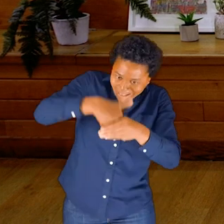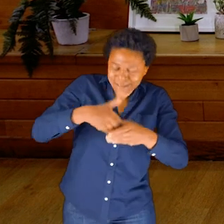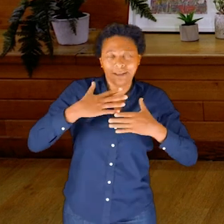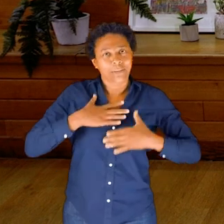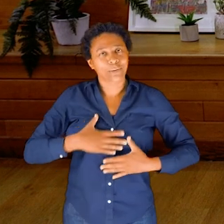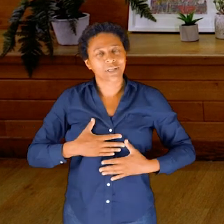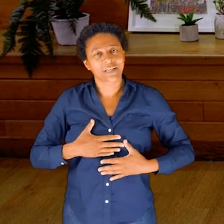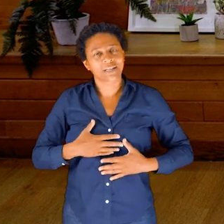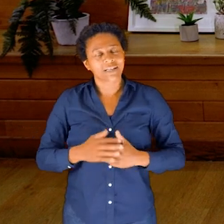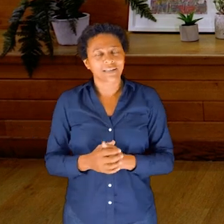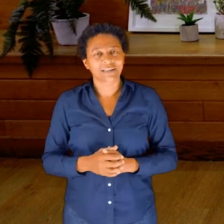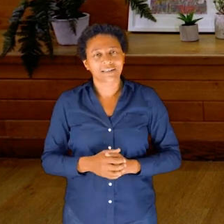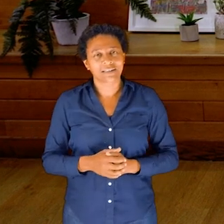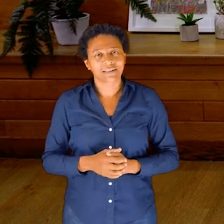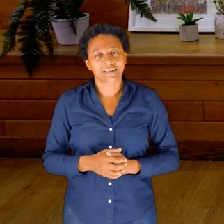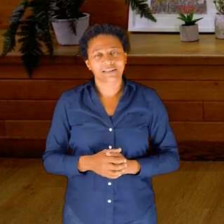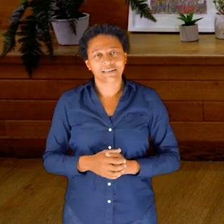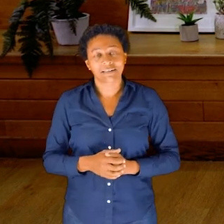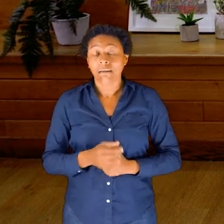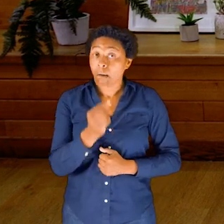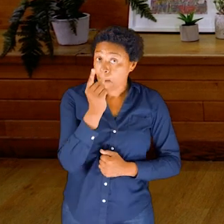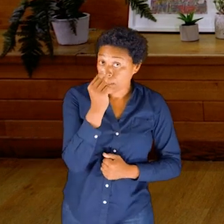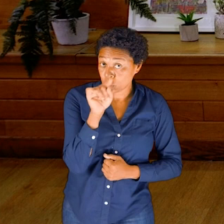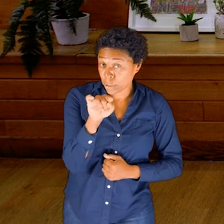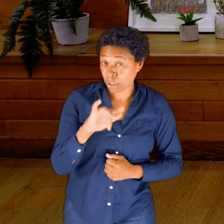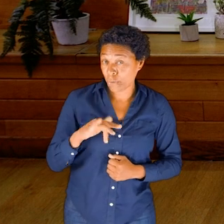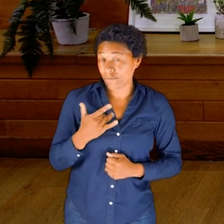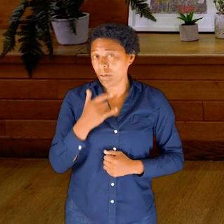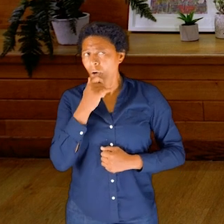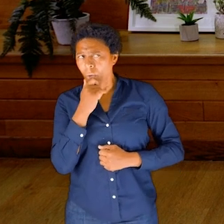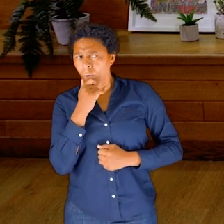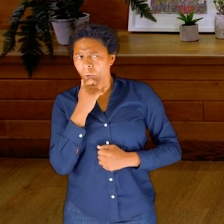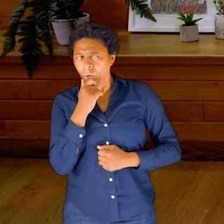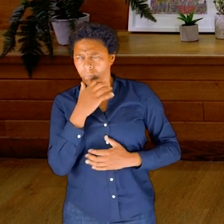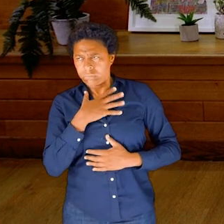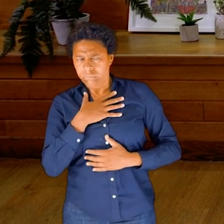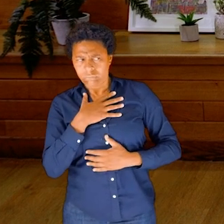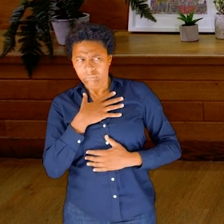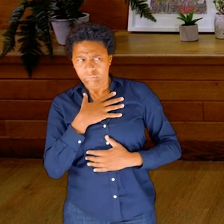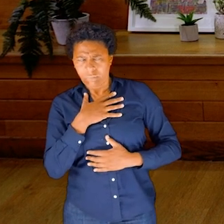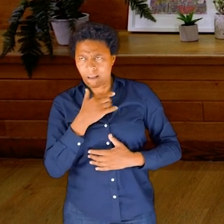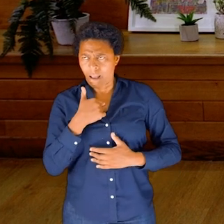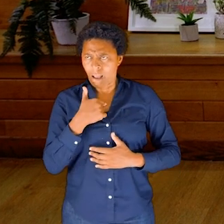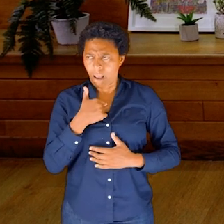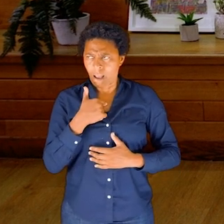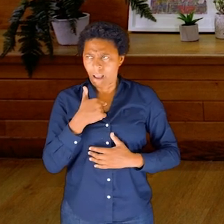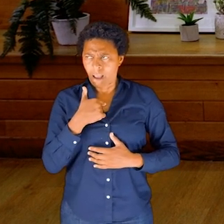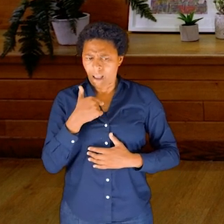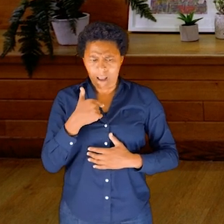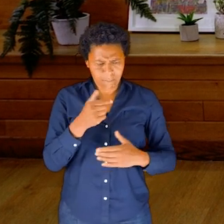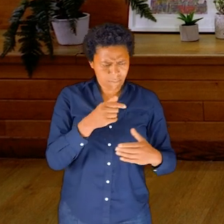Perhaps you’re feeling as if you’re still moving the container of the body which